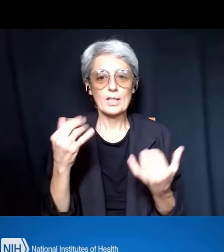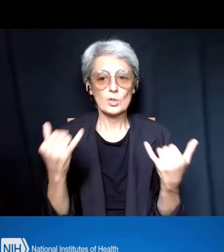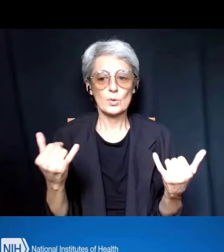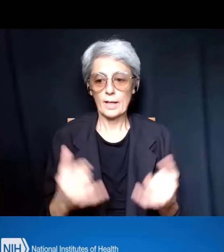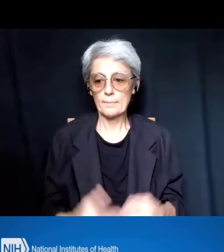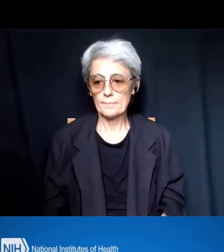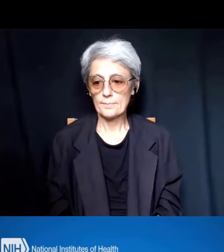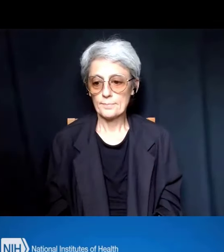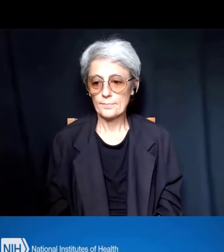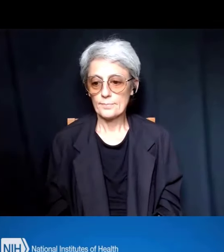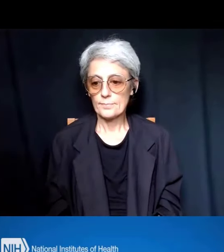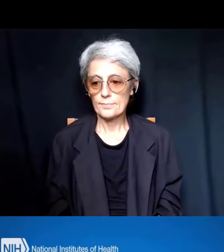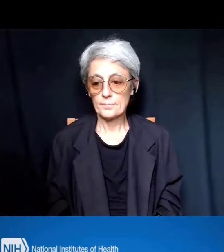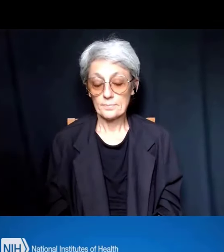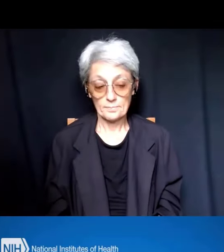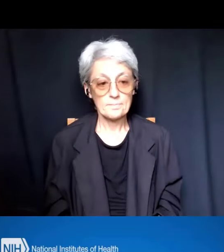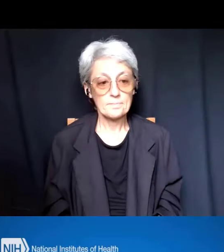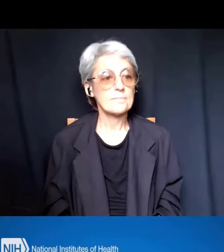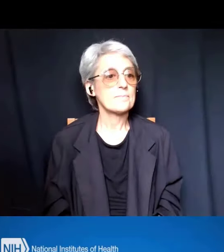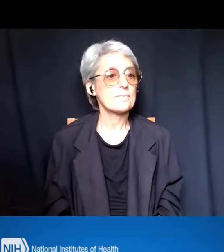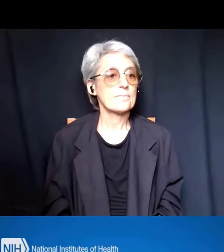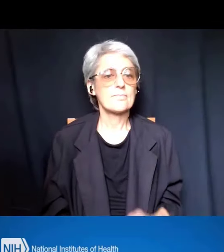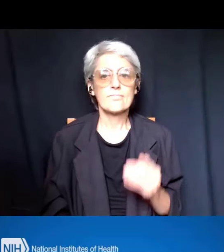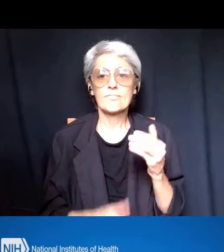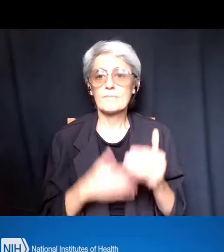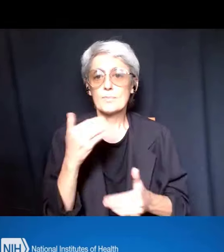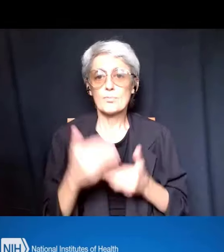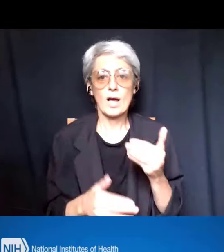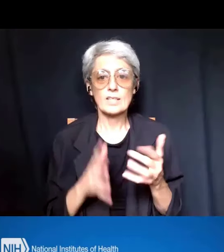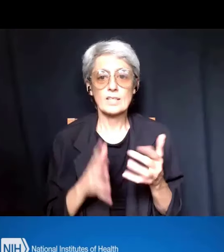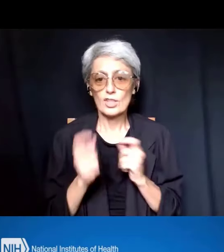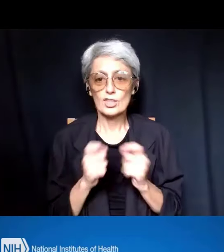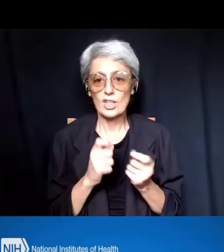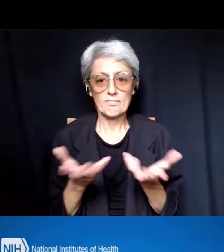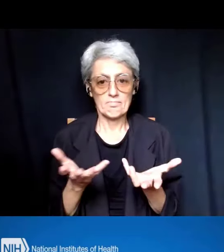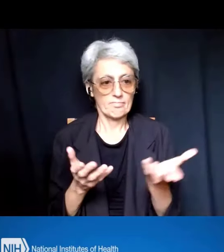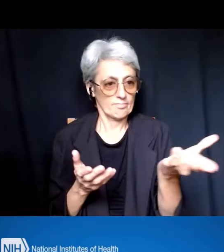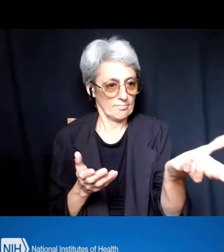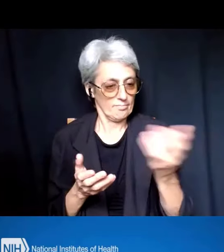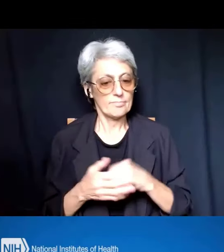All right, so let's talk about the process for the change. I indicated in the last couple of slides